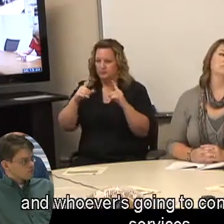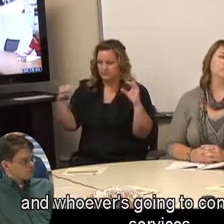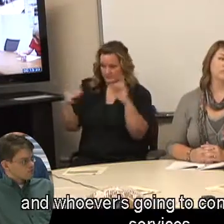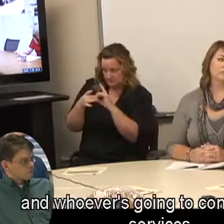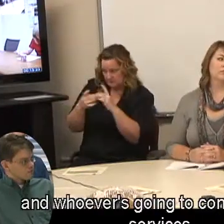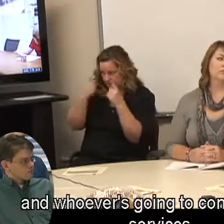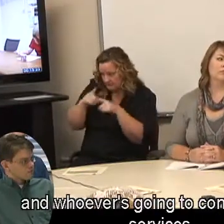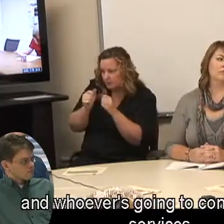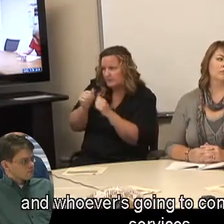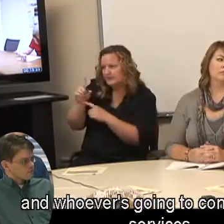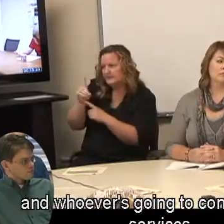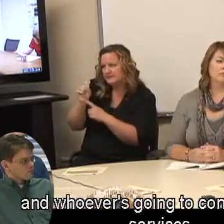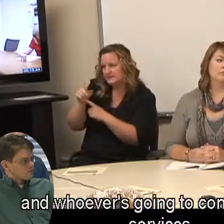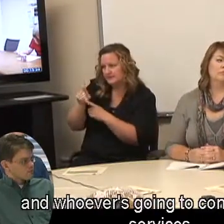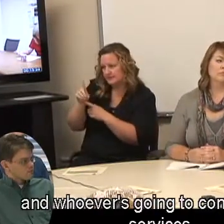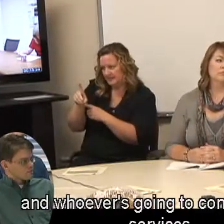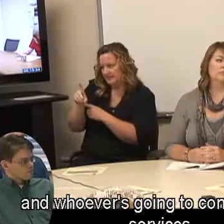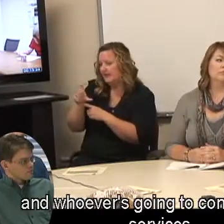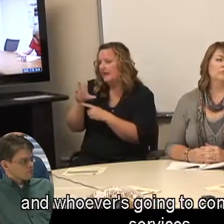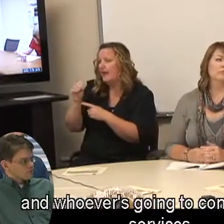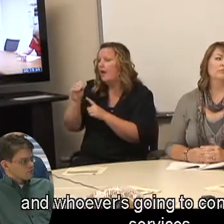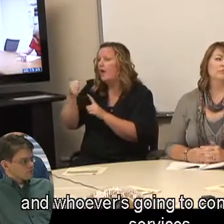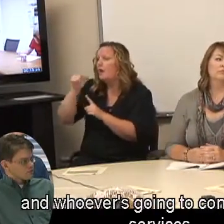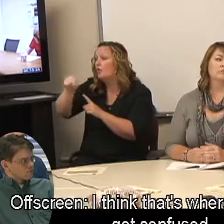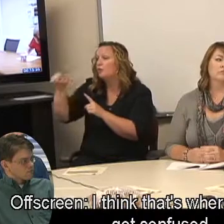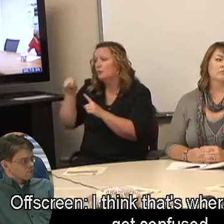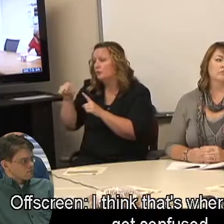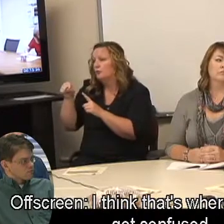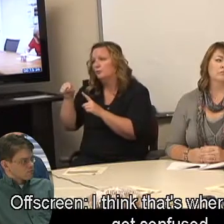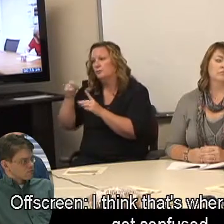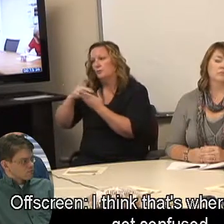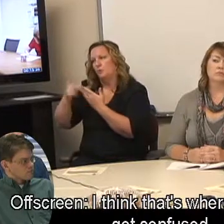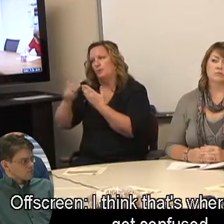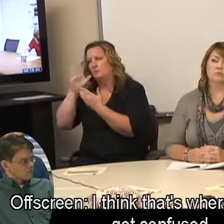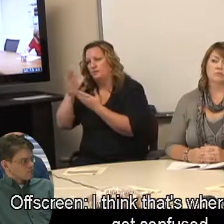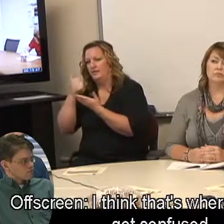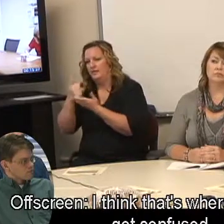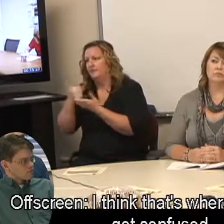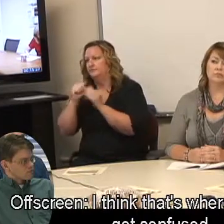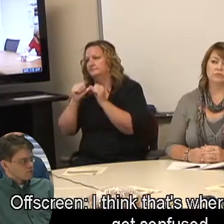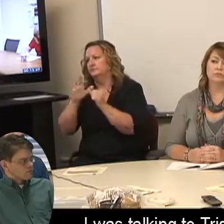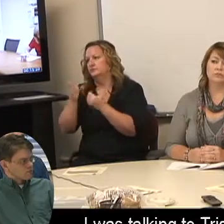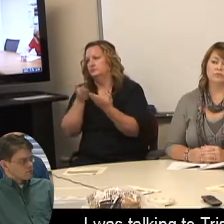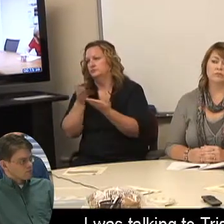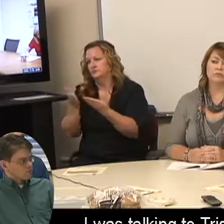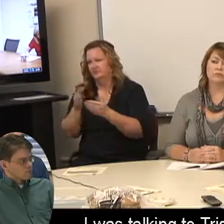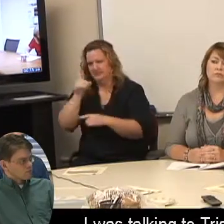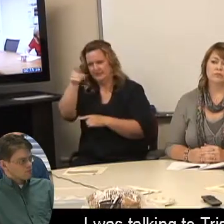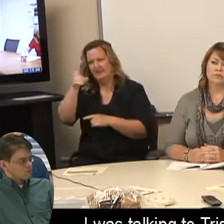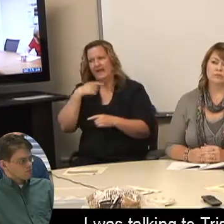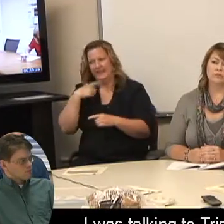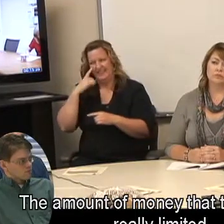and whoever's going to continue those services. Offscreen: I think that's where counselors get confused. I was talking to Tricia.